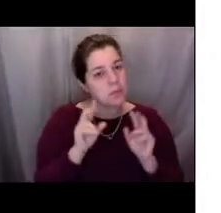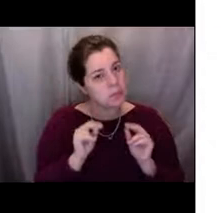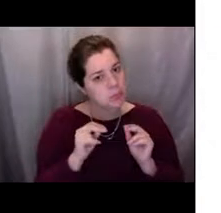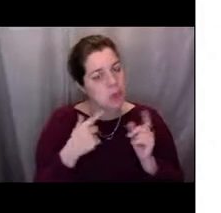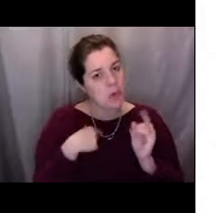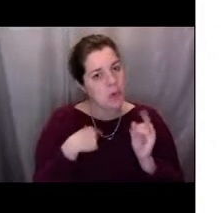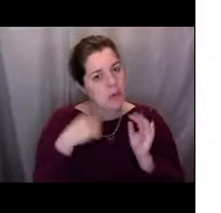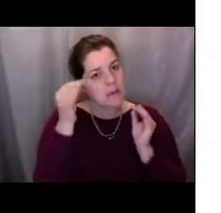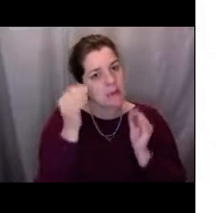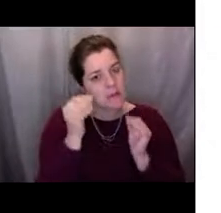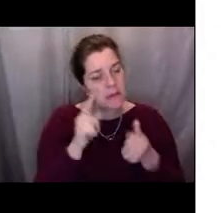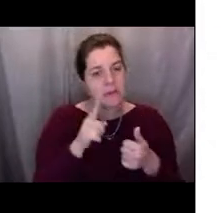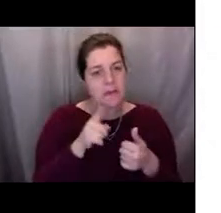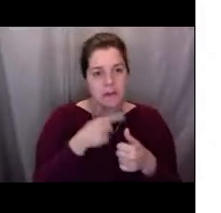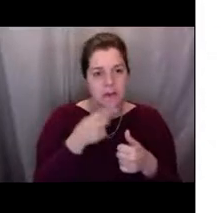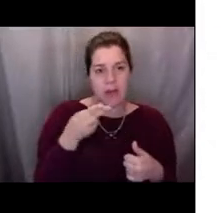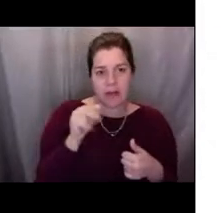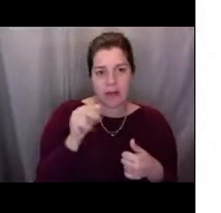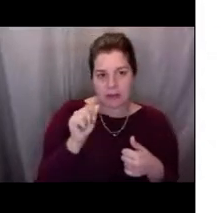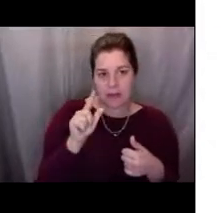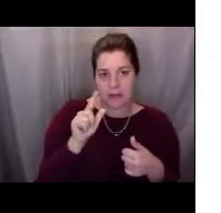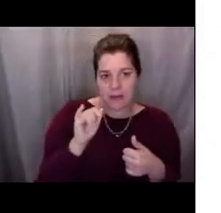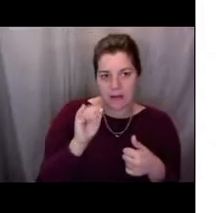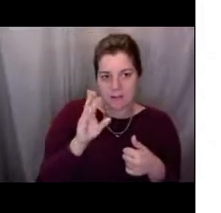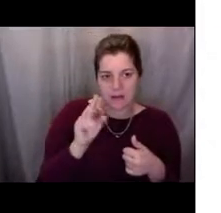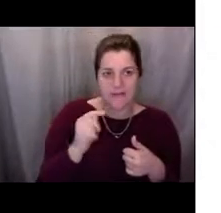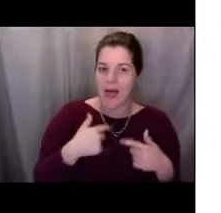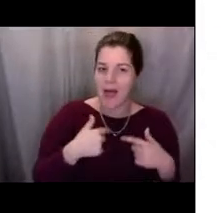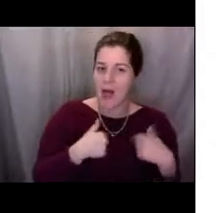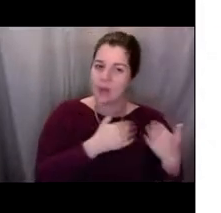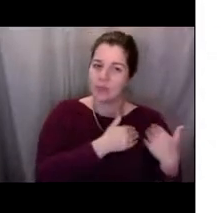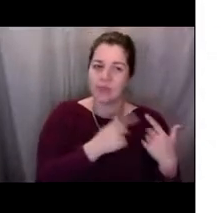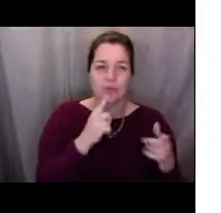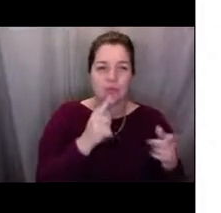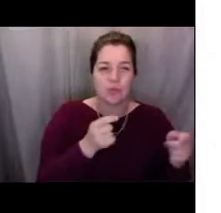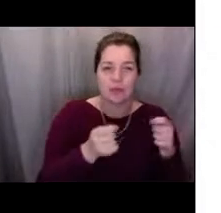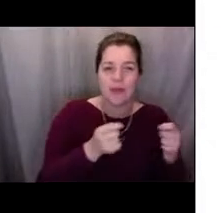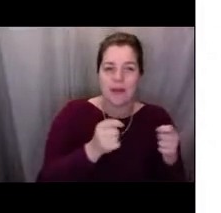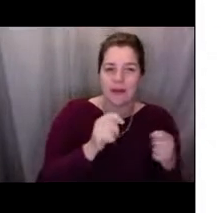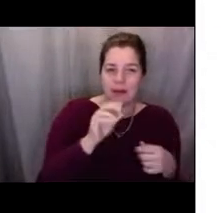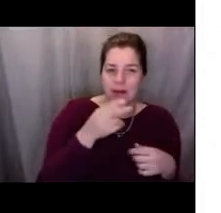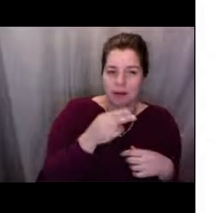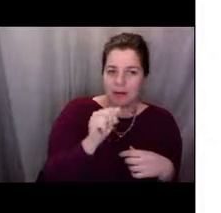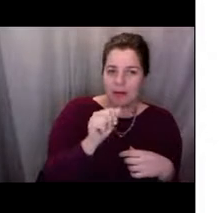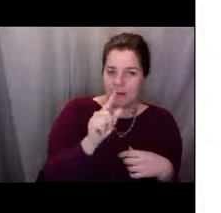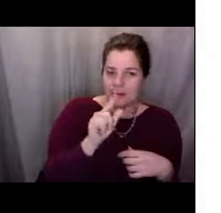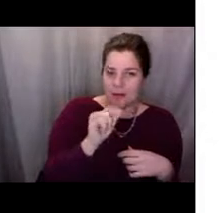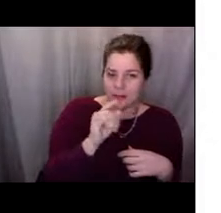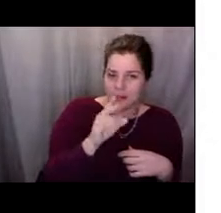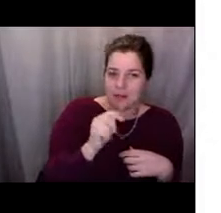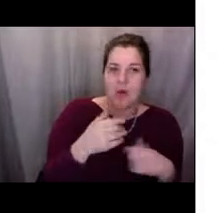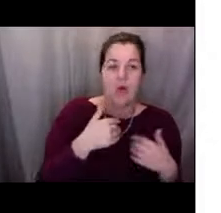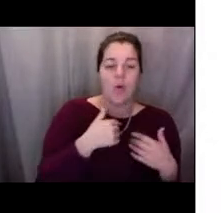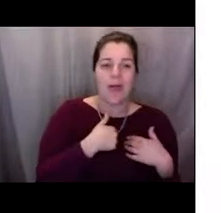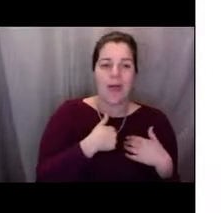just thinking of halibut 'cause I help regulate halibut, but we have commercial halibut, I have sport how that to regulate.